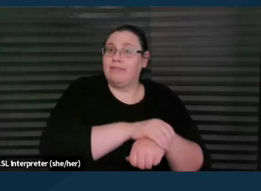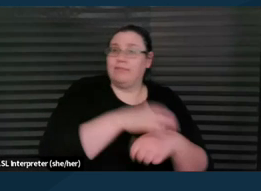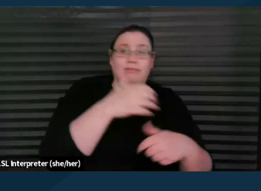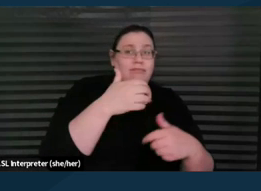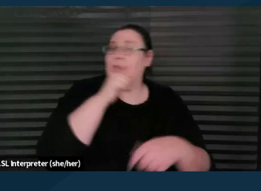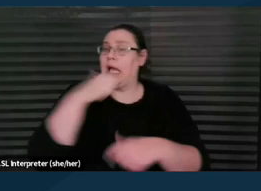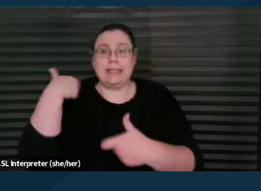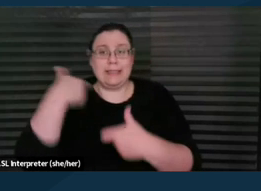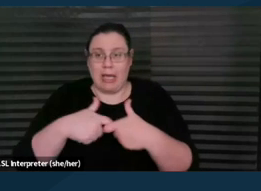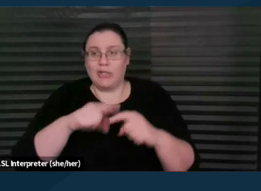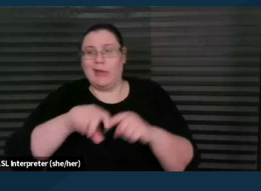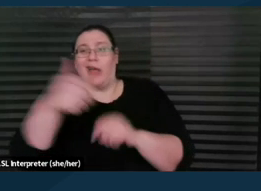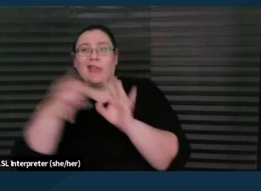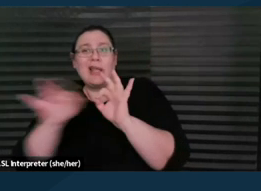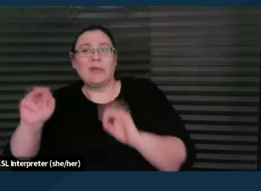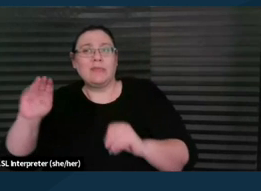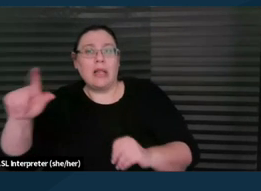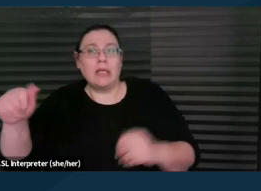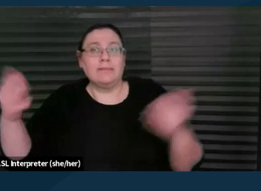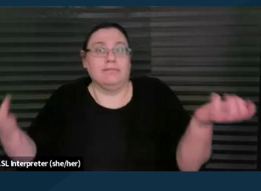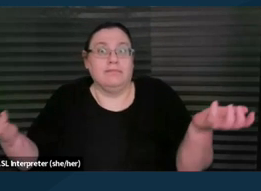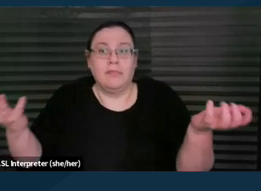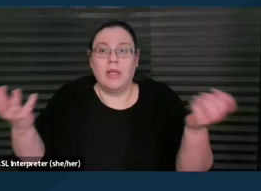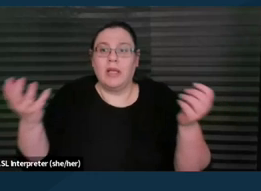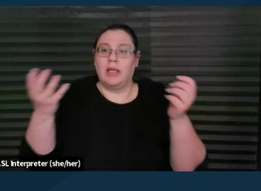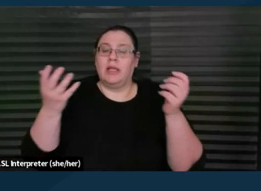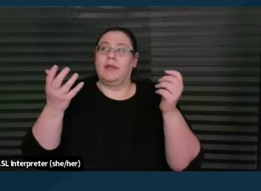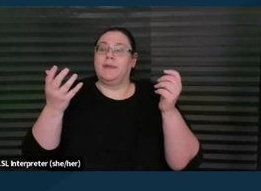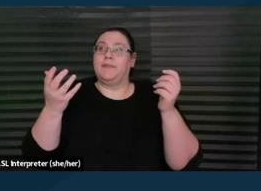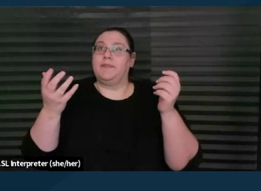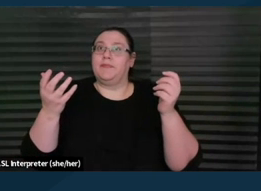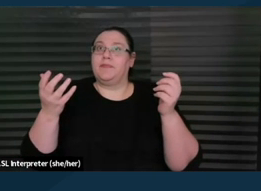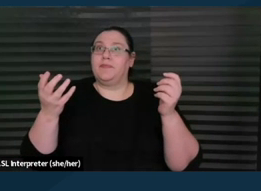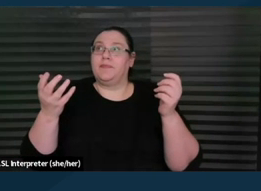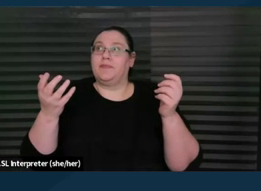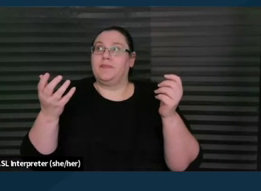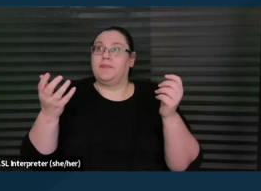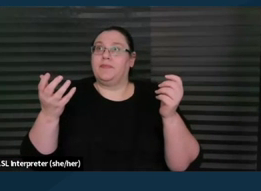And so, you know, that can be a situation where